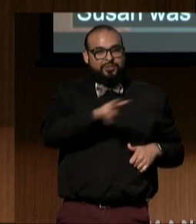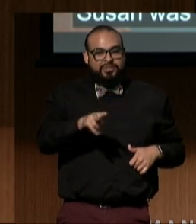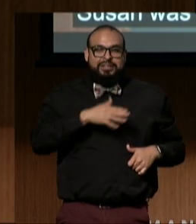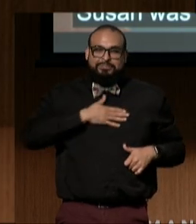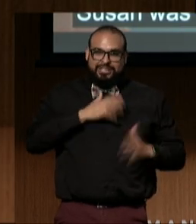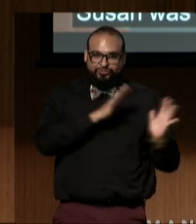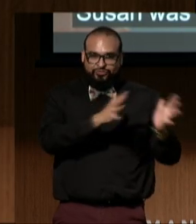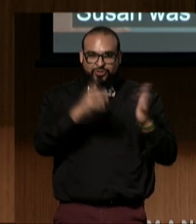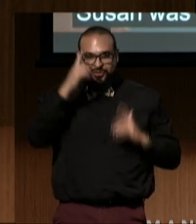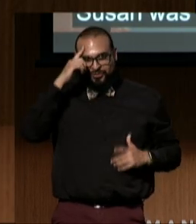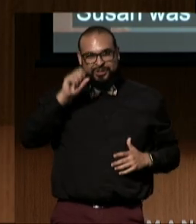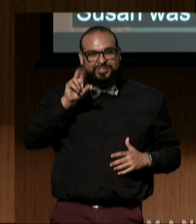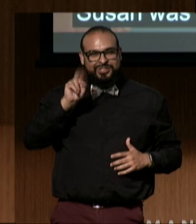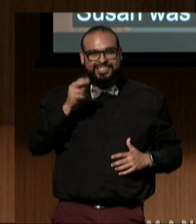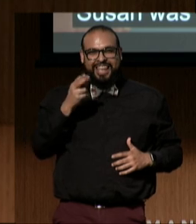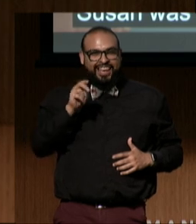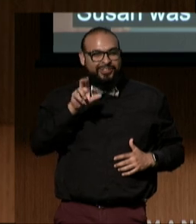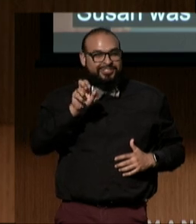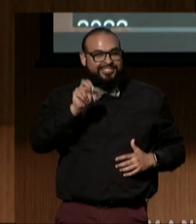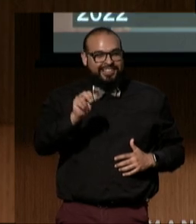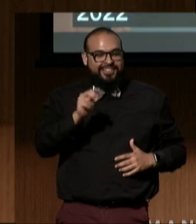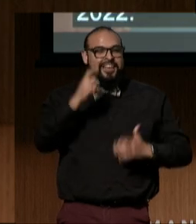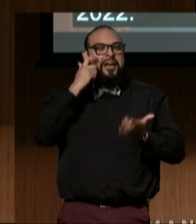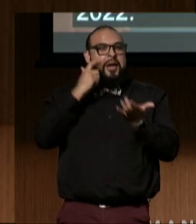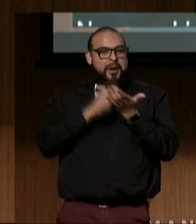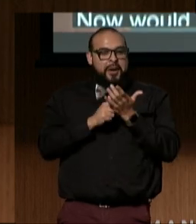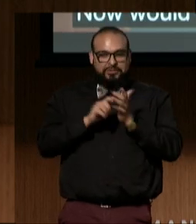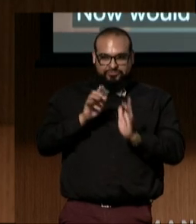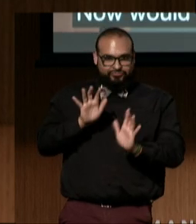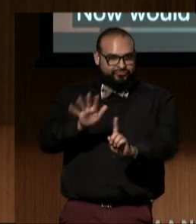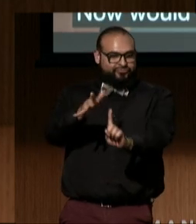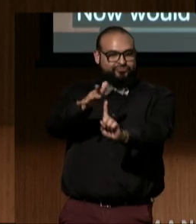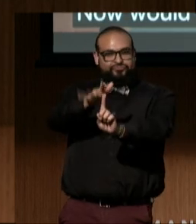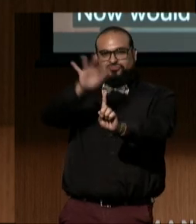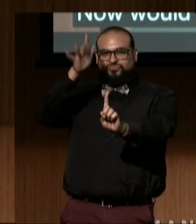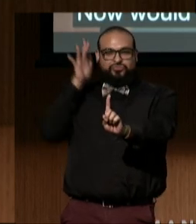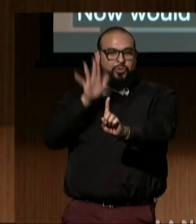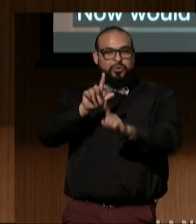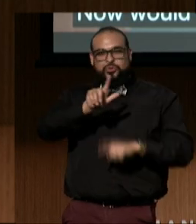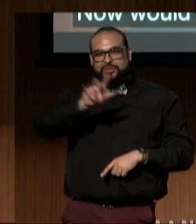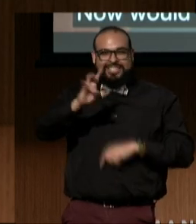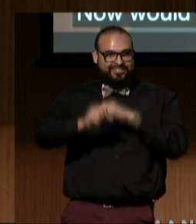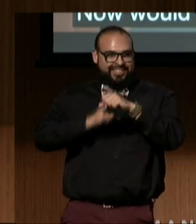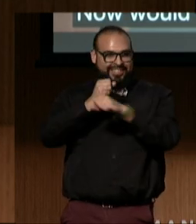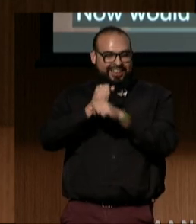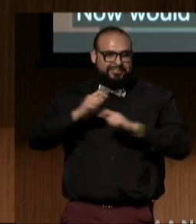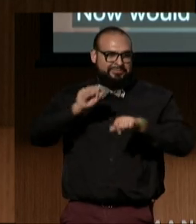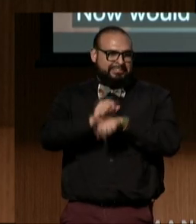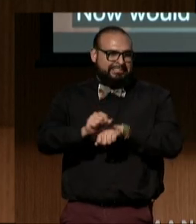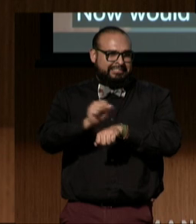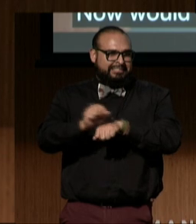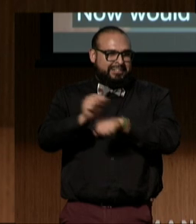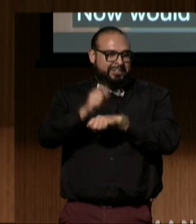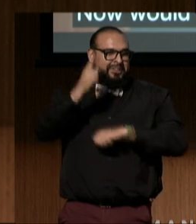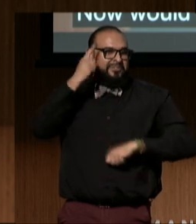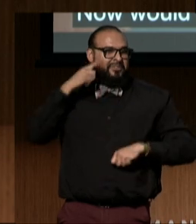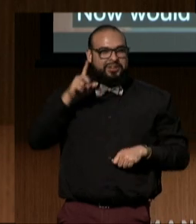for Susan Henderson in recognition of her 27 years of tireless efforts on behalf of DREDF and disabled people?